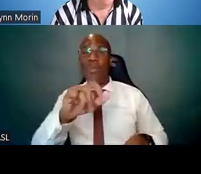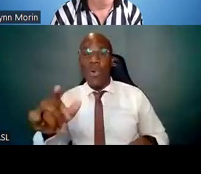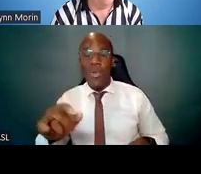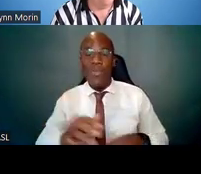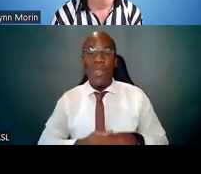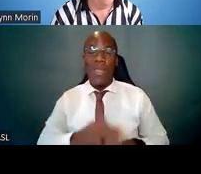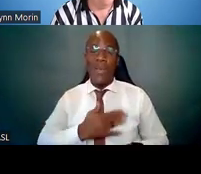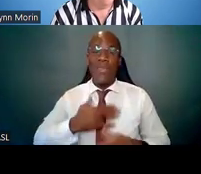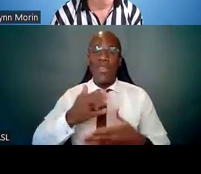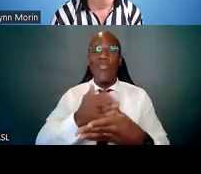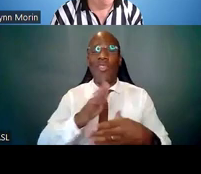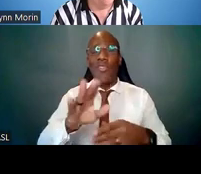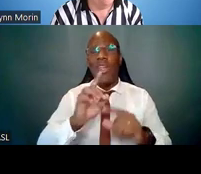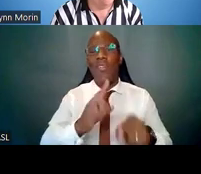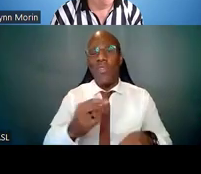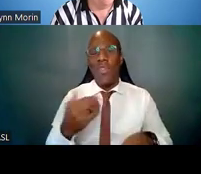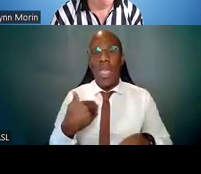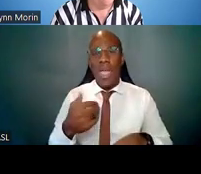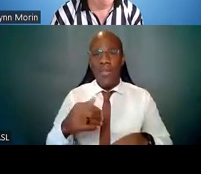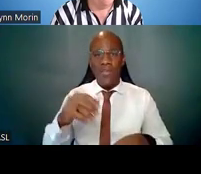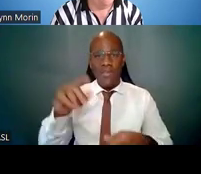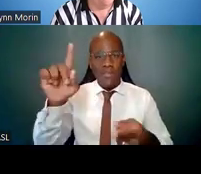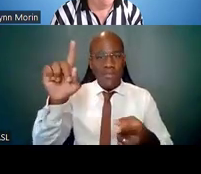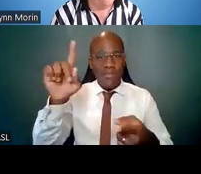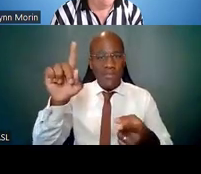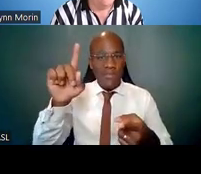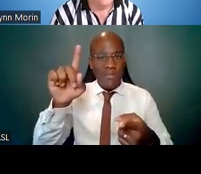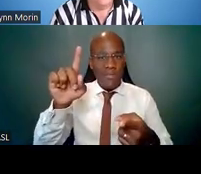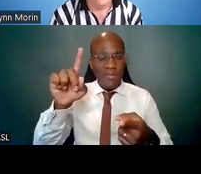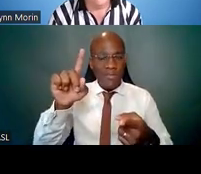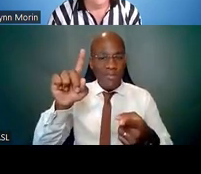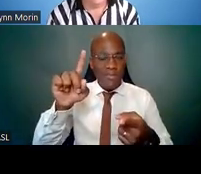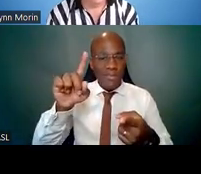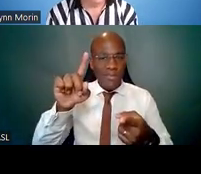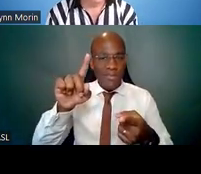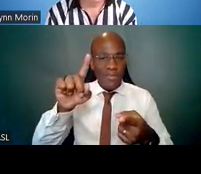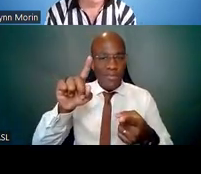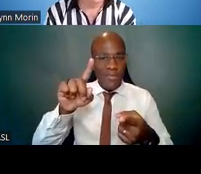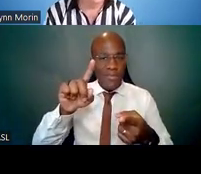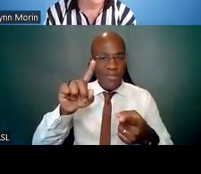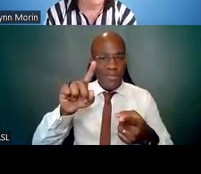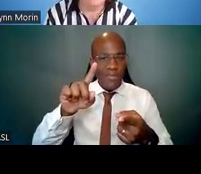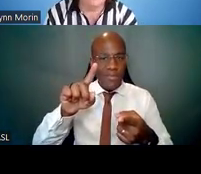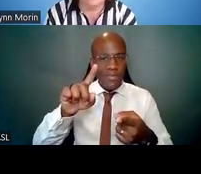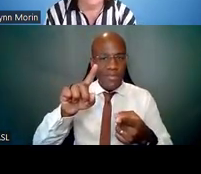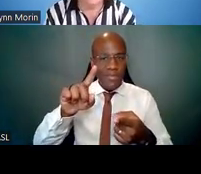You have a few seconds. Lynn Morin: Thank you, Bray. While we're waiting for the poll answers,